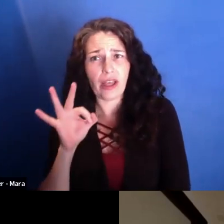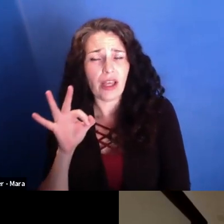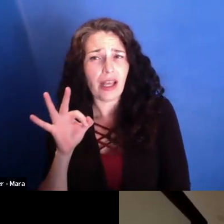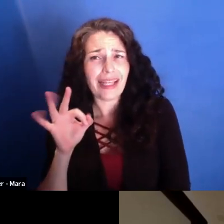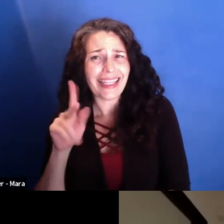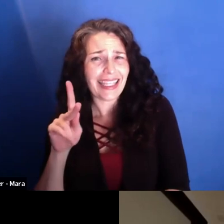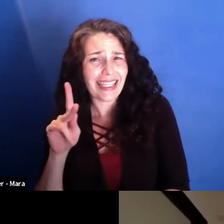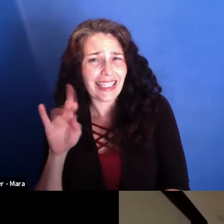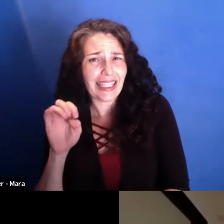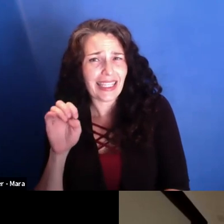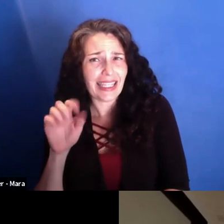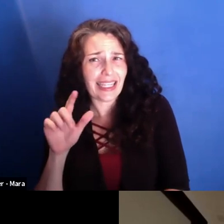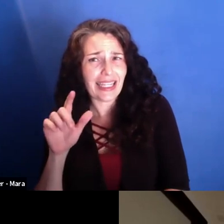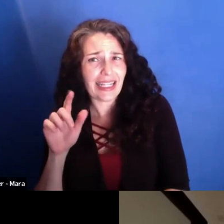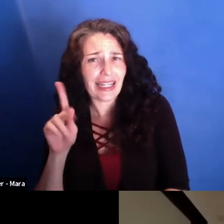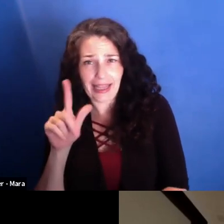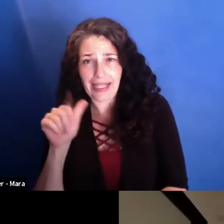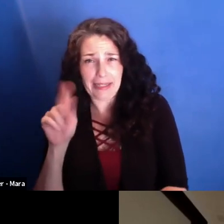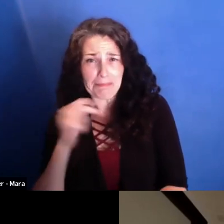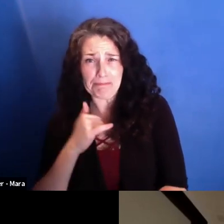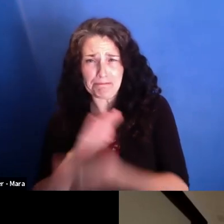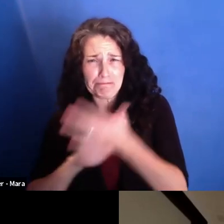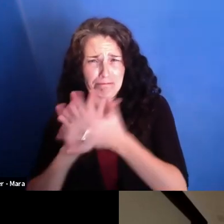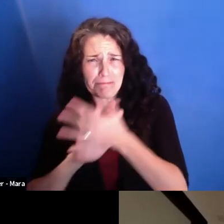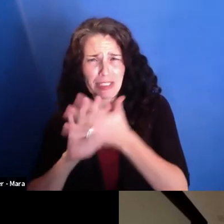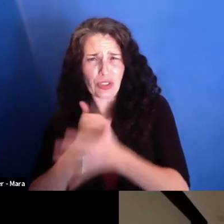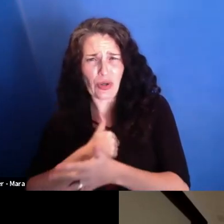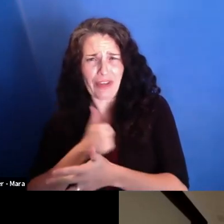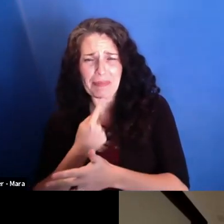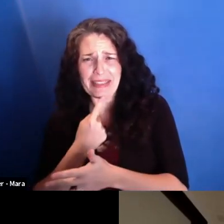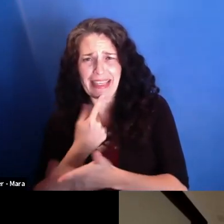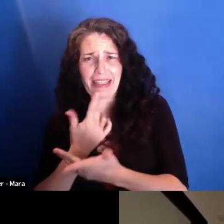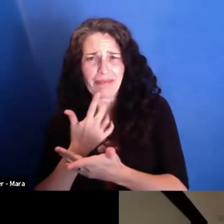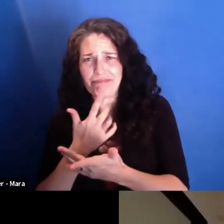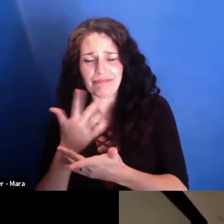Were you aware of the work that he and his newspaper were doing? Or did someone introduce you to them?